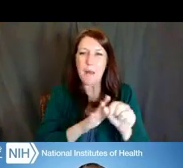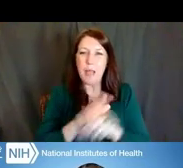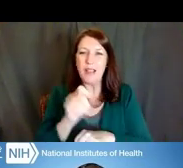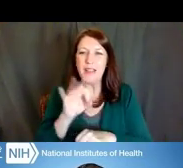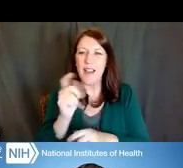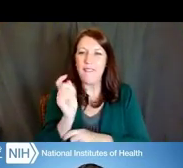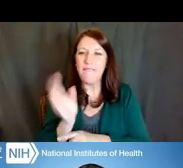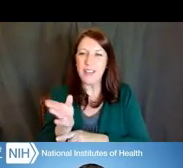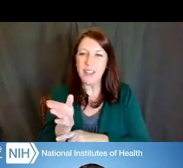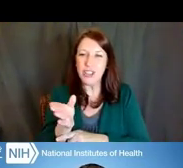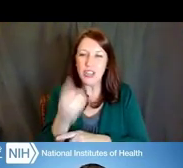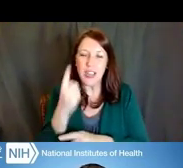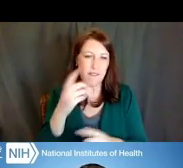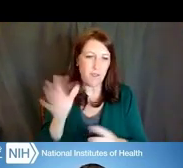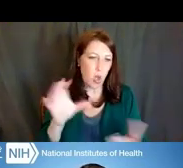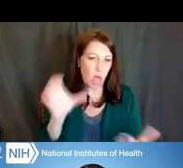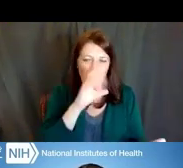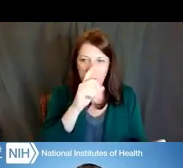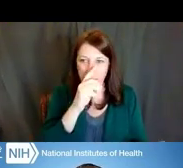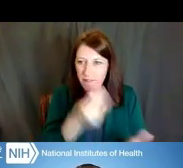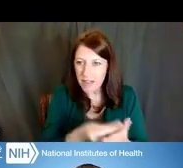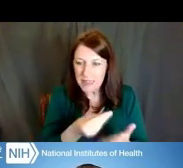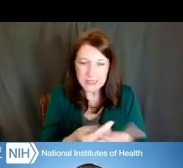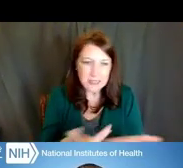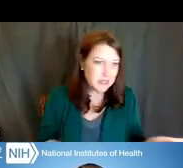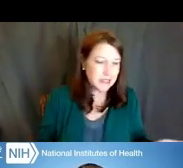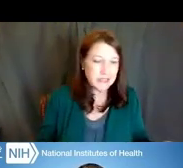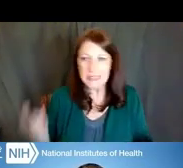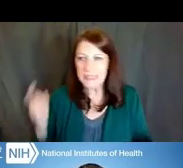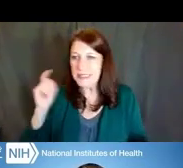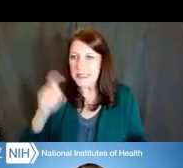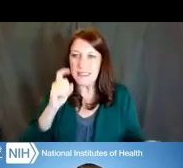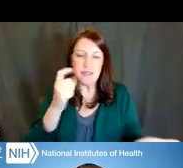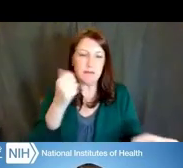funding, because it shows you information on the types of research